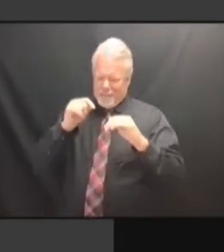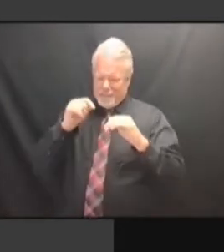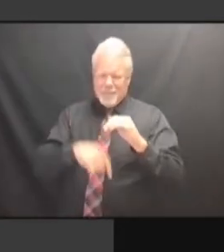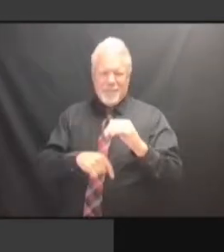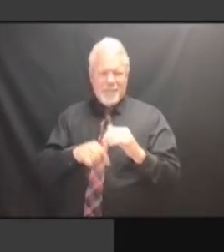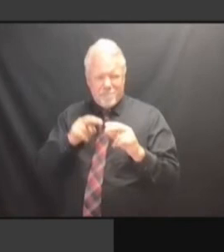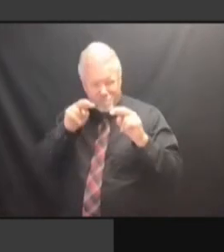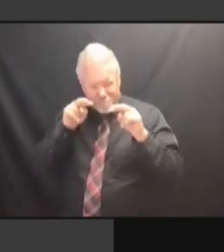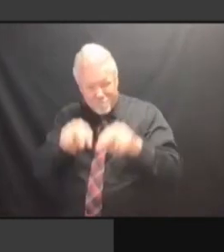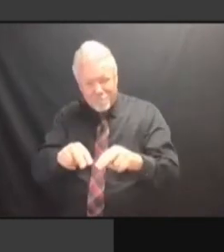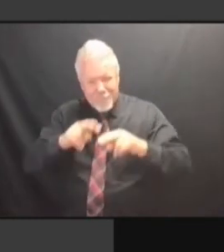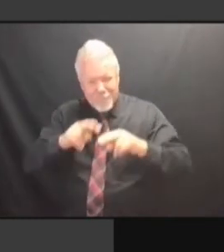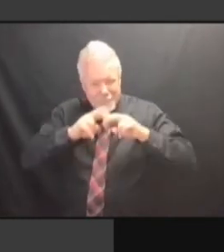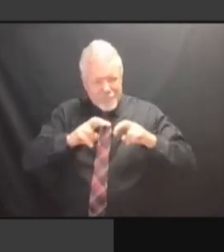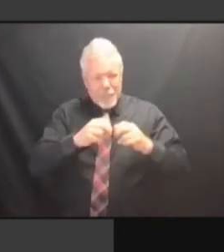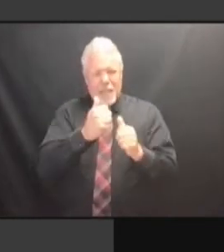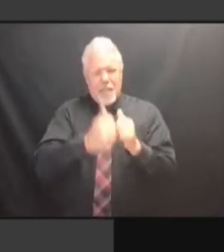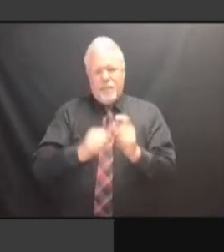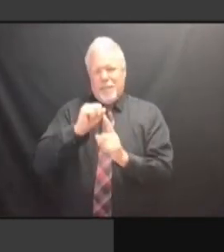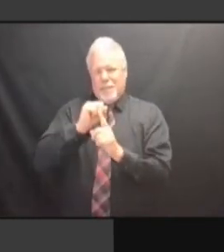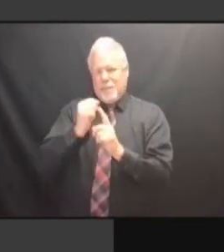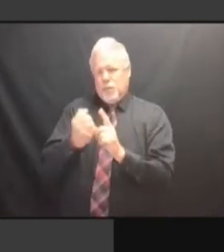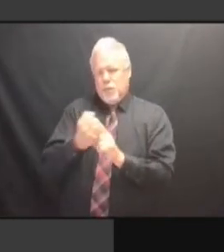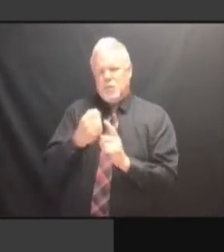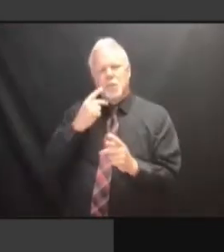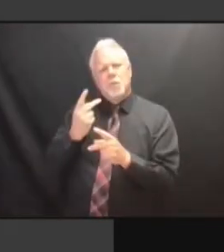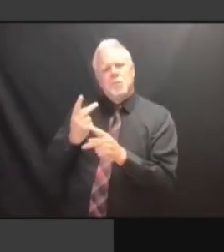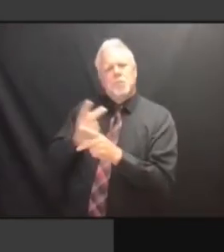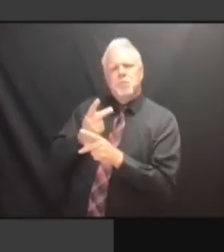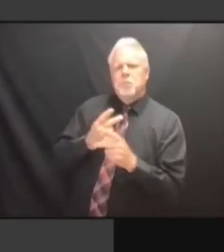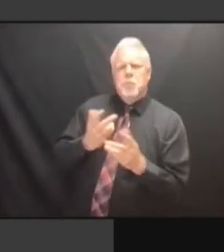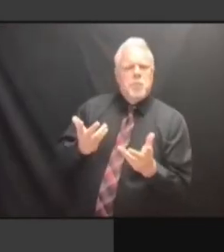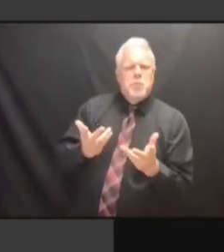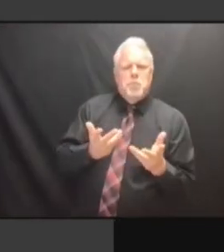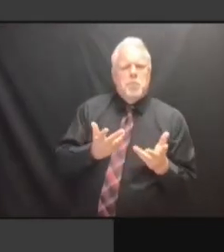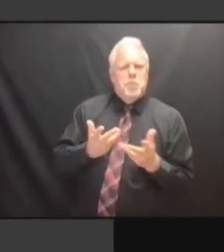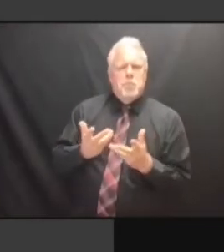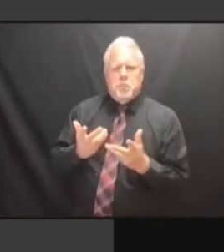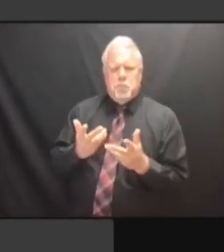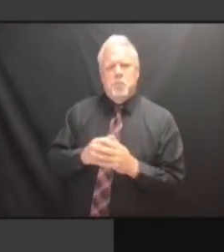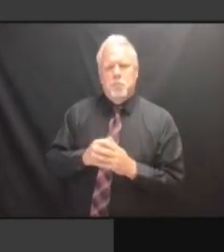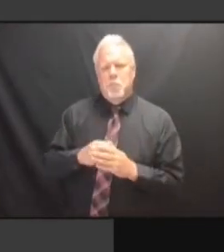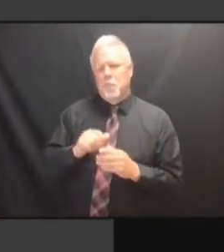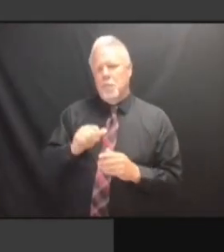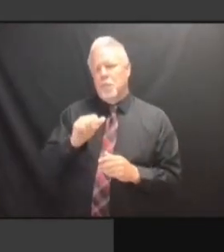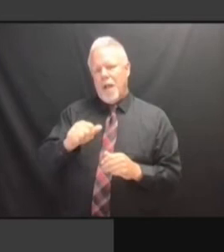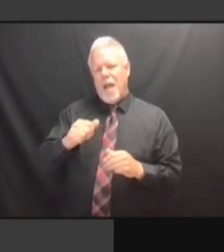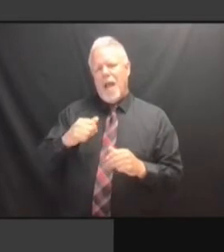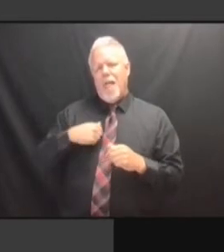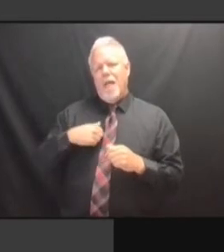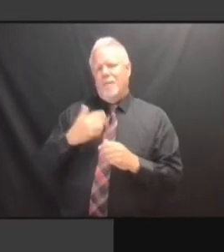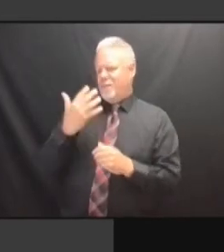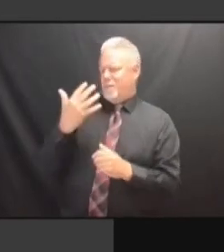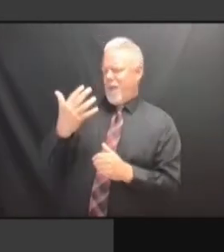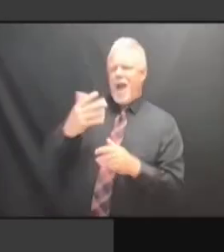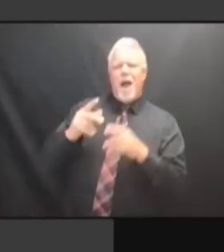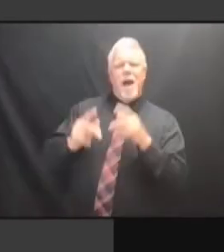YOU ABOUT IT. BUT IT CAN BE YOU ABOUT IT. BUT IT CAN BE DONE. BUT IT CAN BE DONE. BUT IT CAN BE DONE. AND BUT IT CAN BE DONE. AND IT BUT IT CAN BE DONE. AND IT REALLY BUT IT CAN BE DONE. AND IT REALLY DIMINISHES BUT IT CAN BE DONE. AND IT REALLY DIMINISHES THE AND IT REALLY DIMINISHES THE AND IT REALLY DIMINISHES THE SPACE. SPACE. SPACE. CISCO, SPACE. CISCO, BIG SPACE. CISCO, BIG CORPORATION. CISCO, BIG CORPORATION. CISCO, BIG CORPORATION. GOT CISCO, BIG CORPORATION. GOT RID CISCO, BIG CORPORATION. GOT RID OF